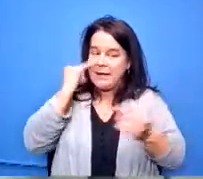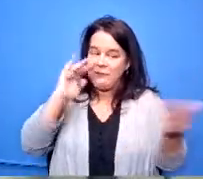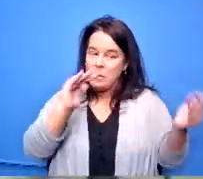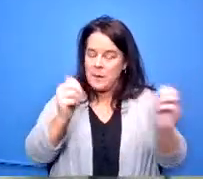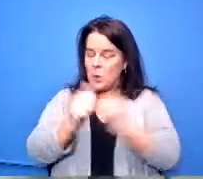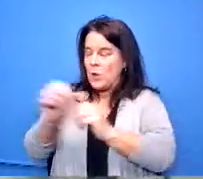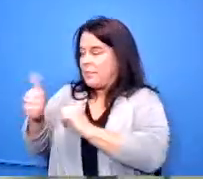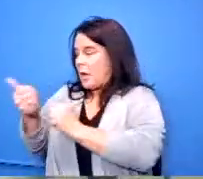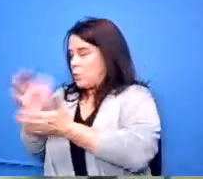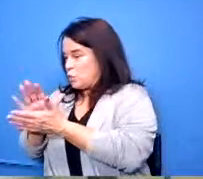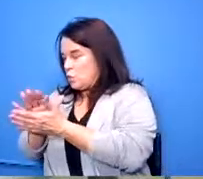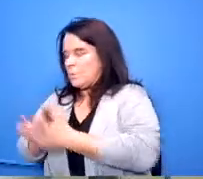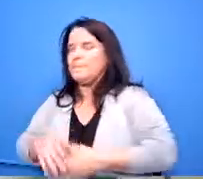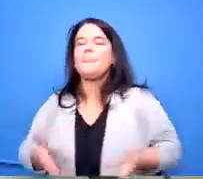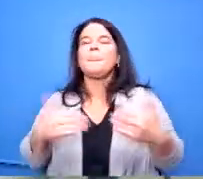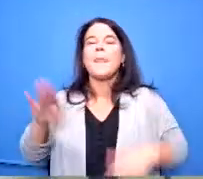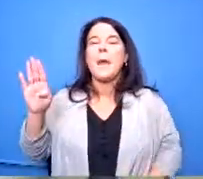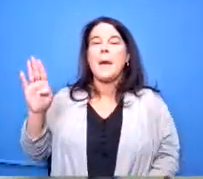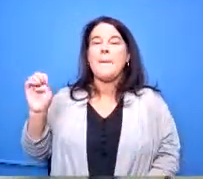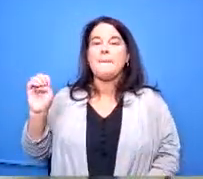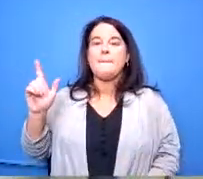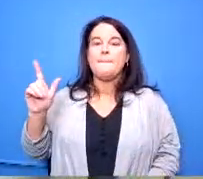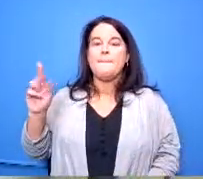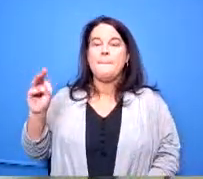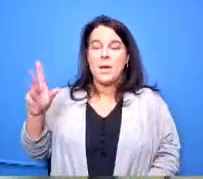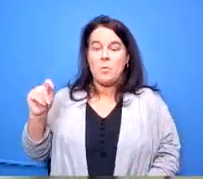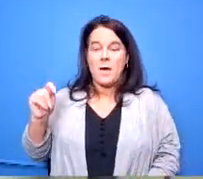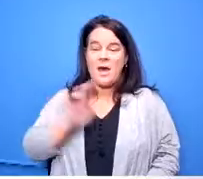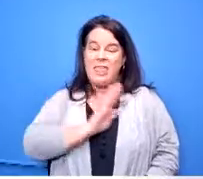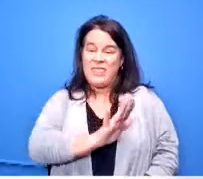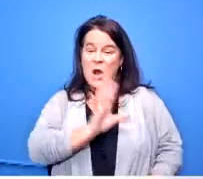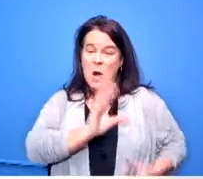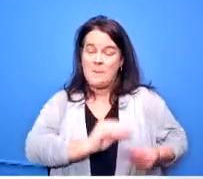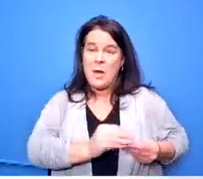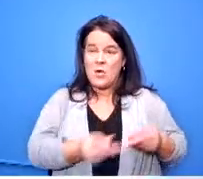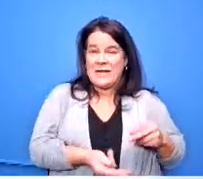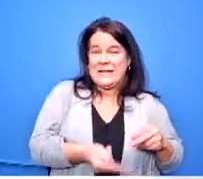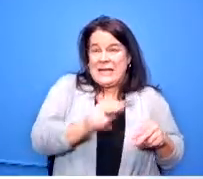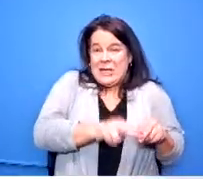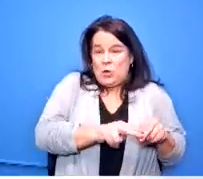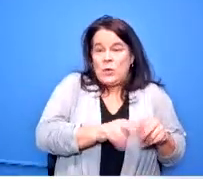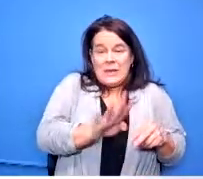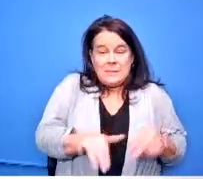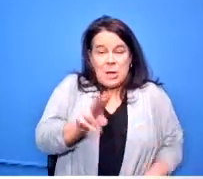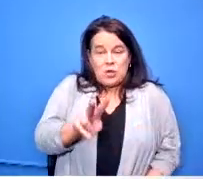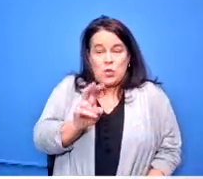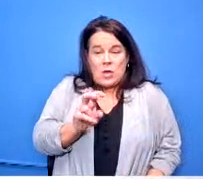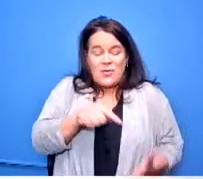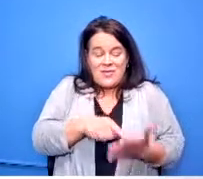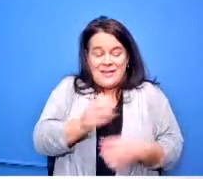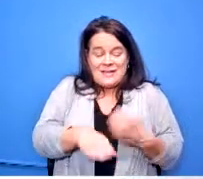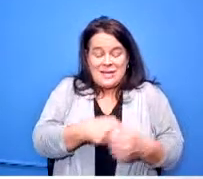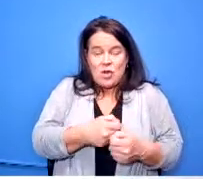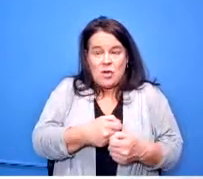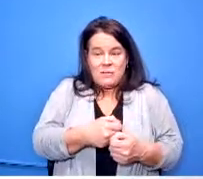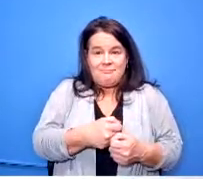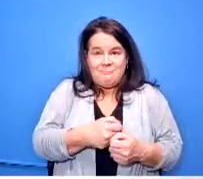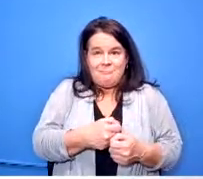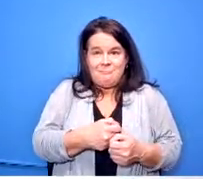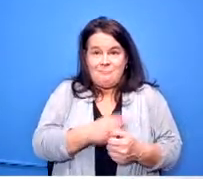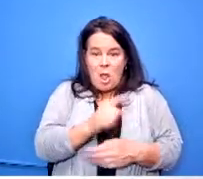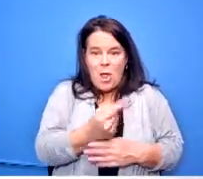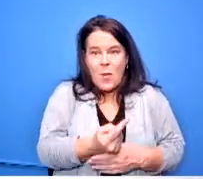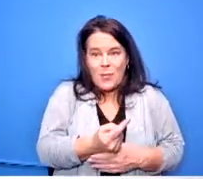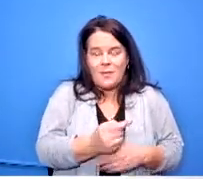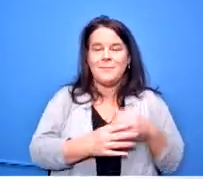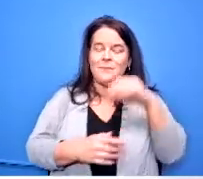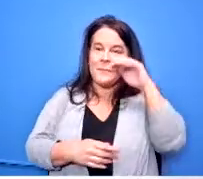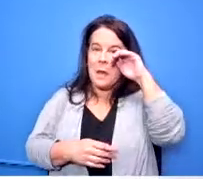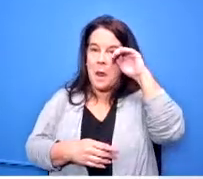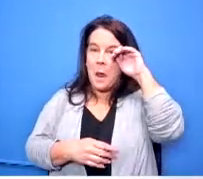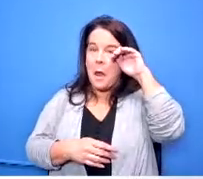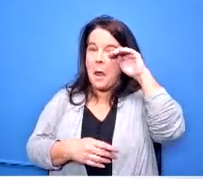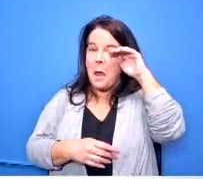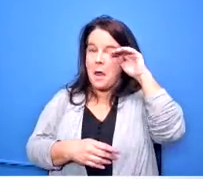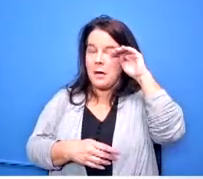belmont's enrollment has increased by 200 kids i think this year alone um as far as the enrollment